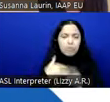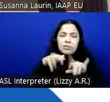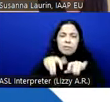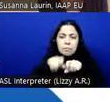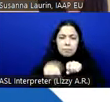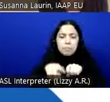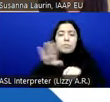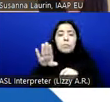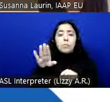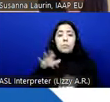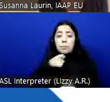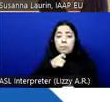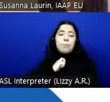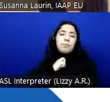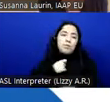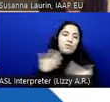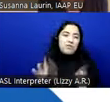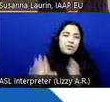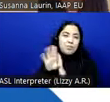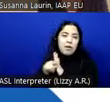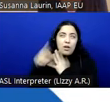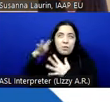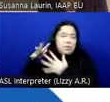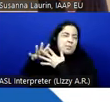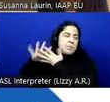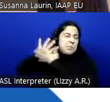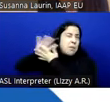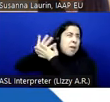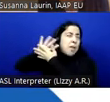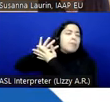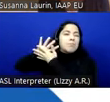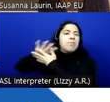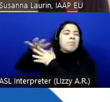So my name is Susanna Laurin. I'm the IAAP EU representative,